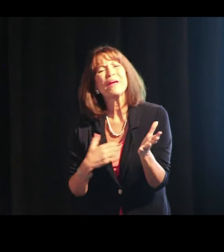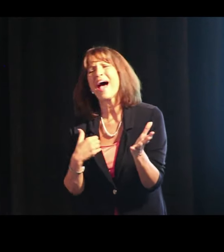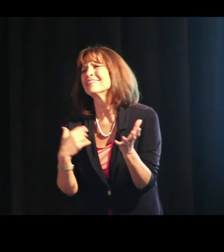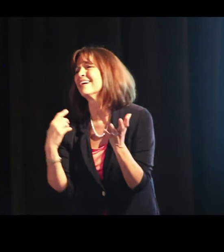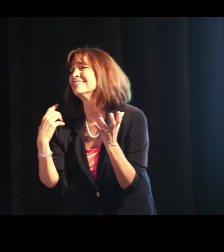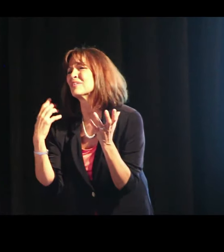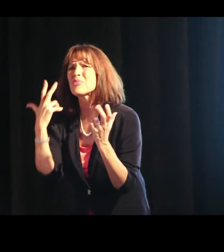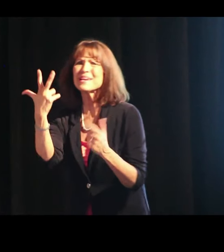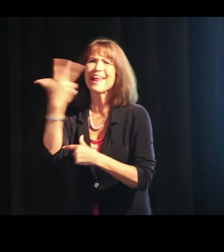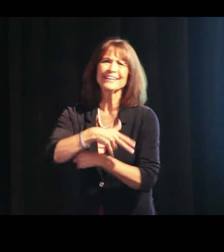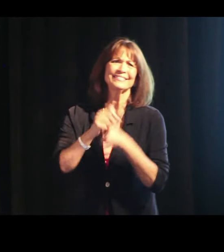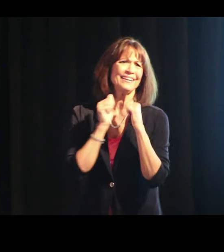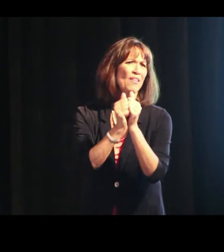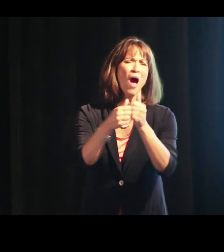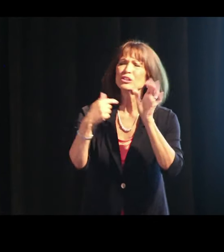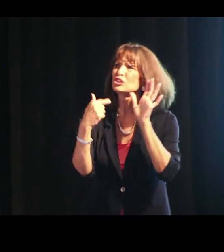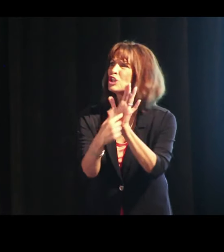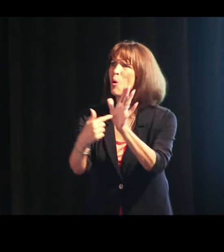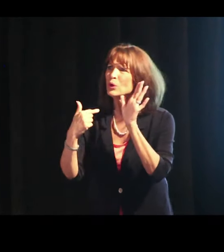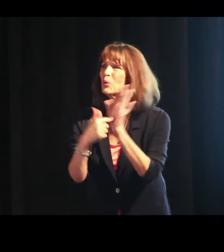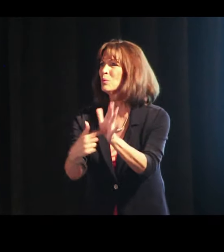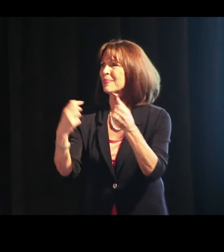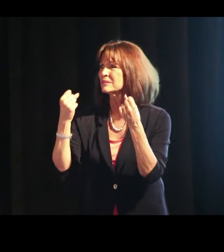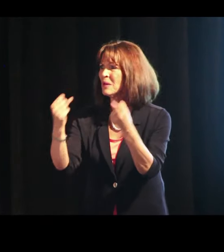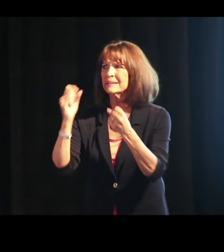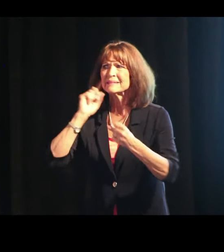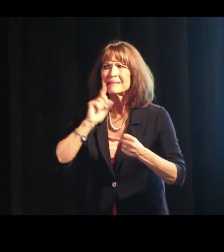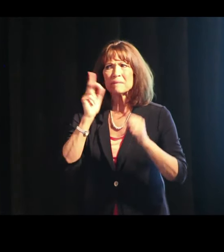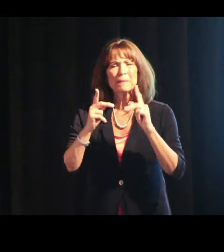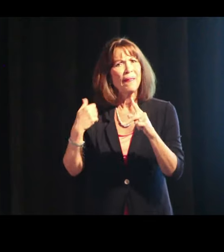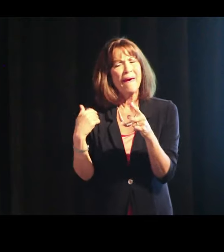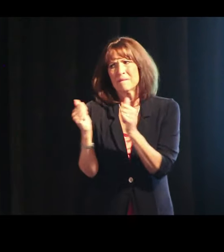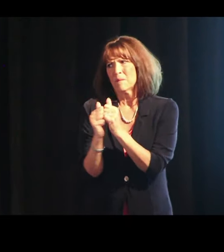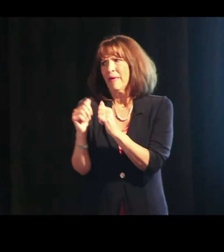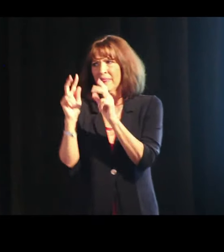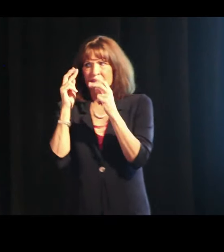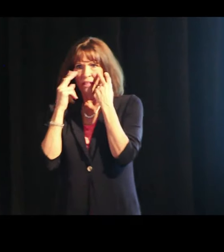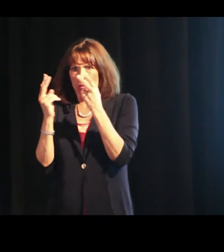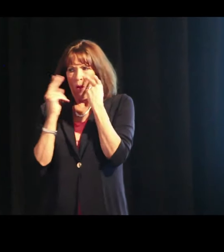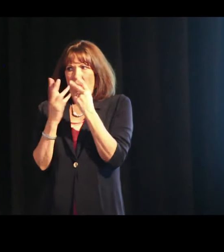I wish we had three days together so I could show you all this strength the deaf people have with visual things.